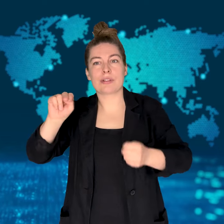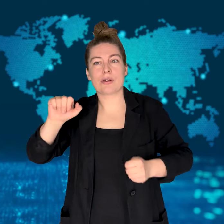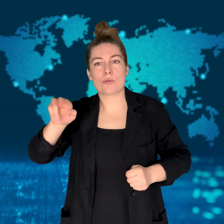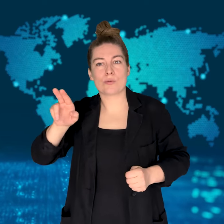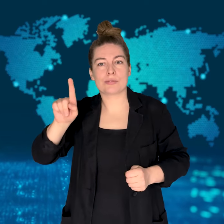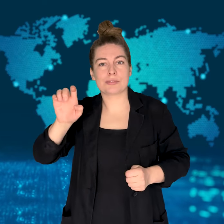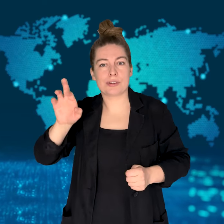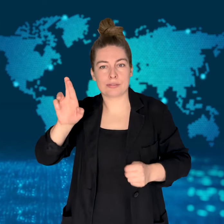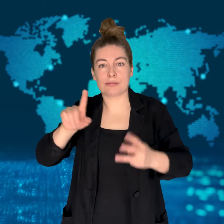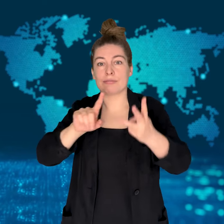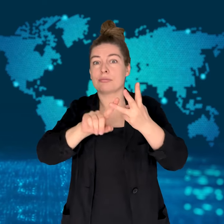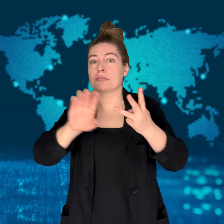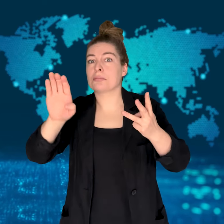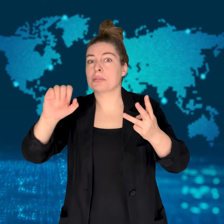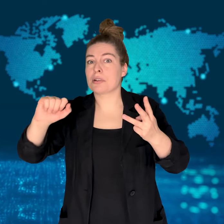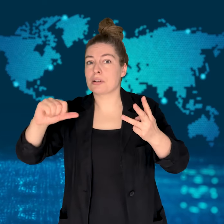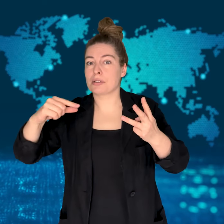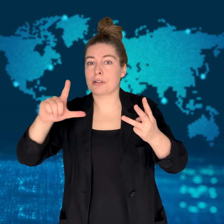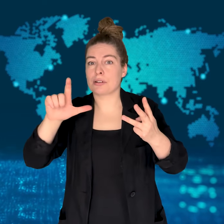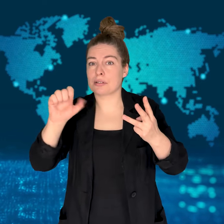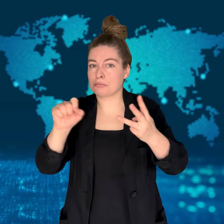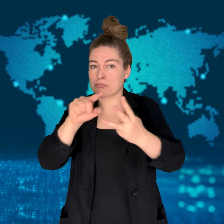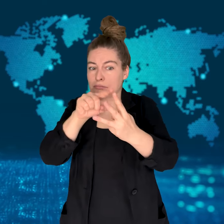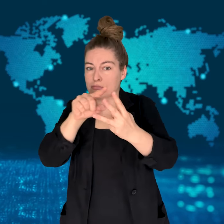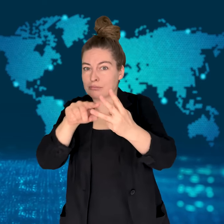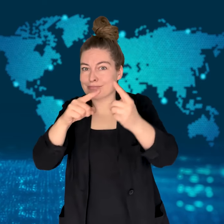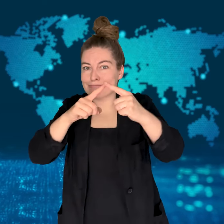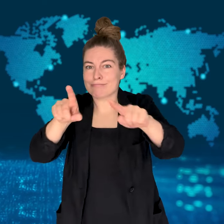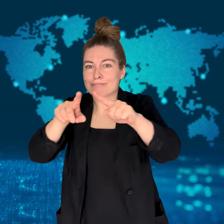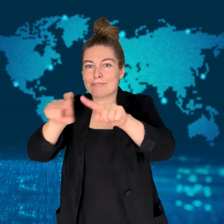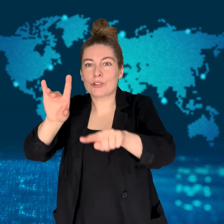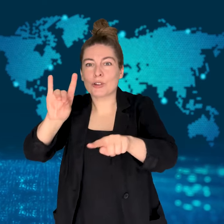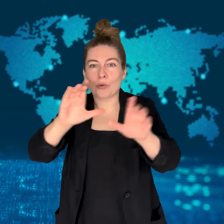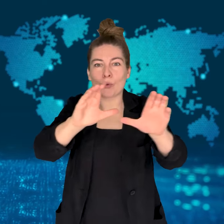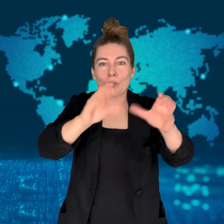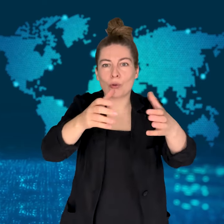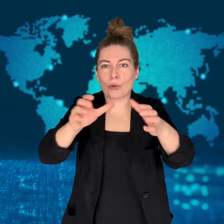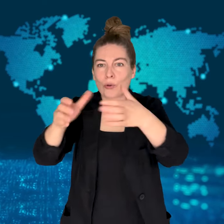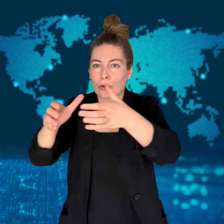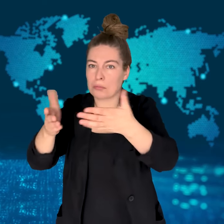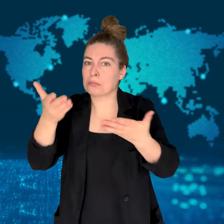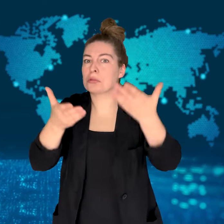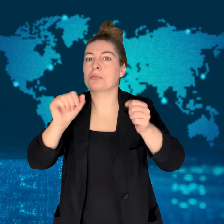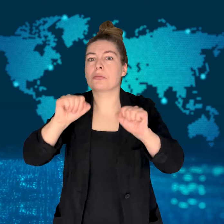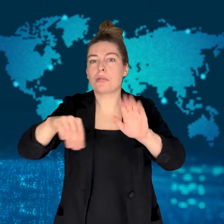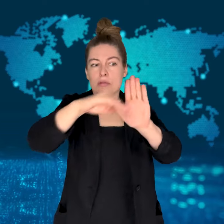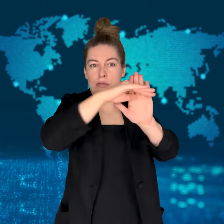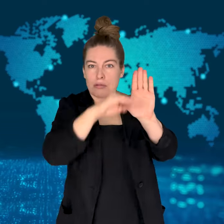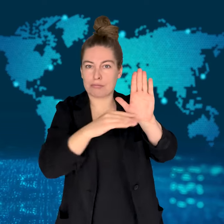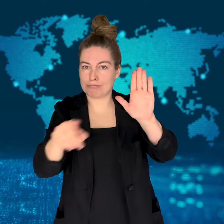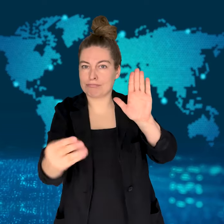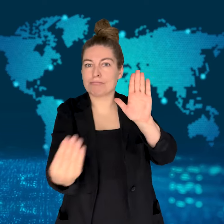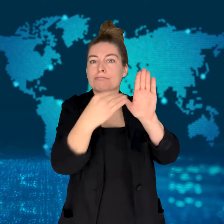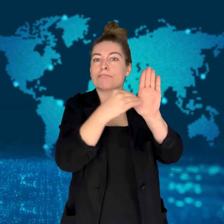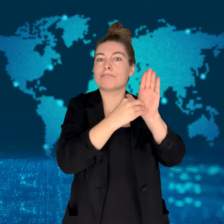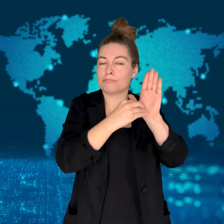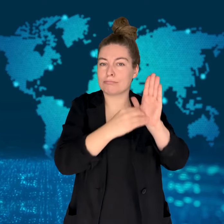Beagles could be included in the list.